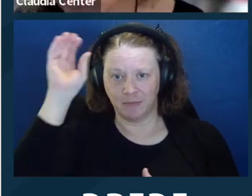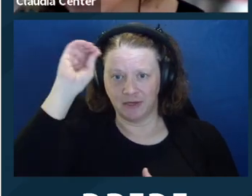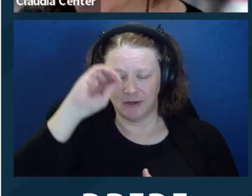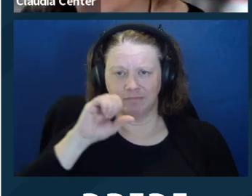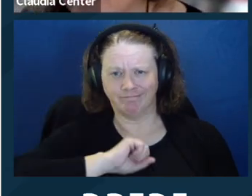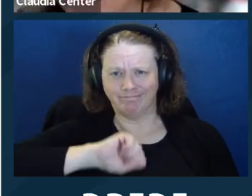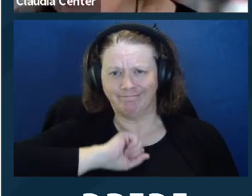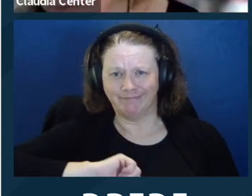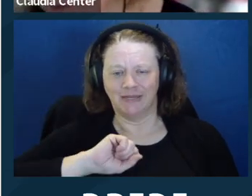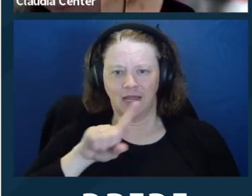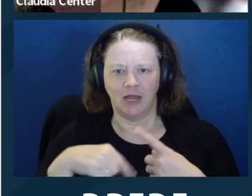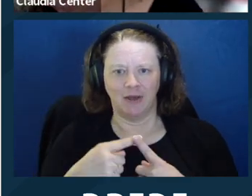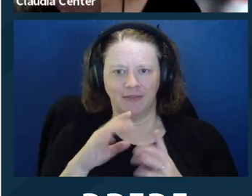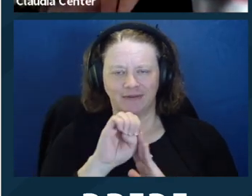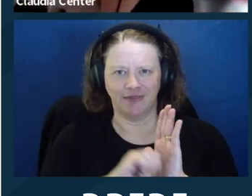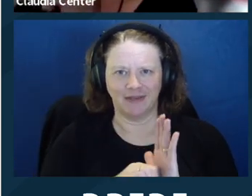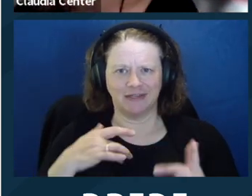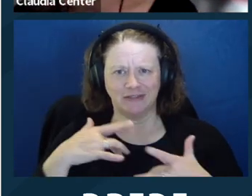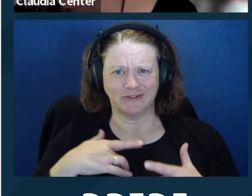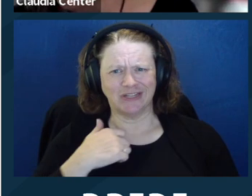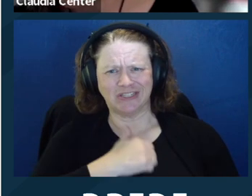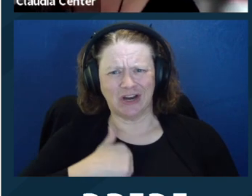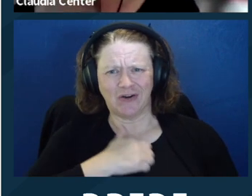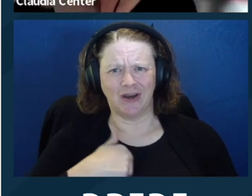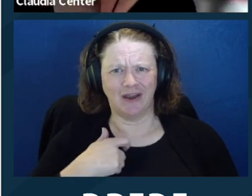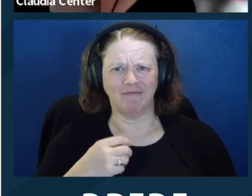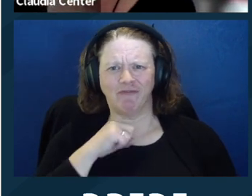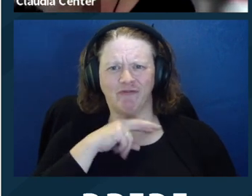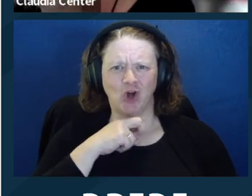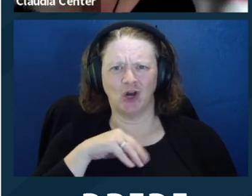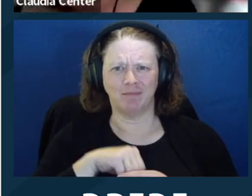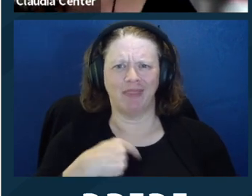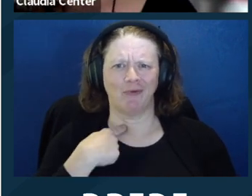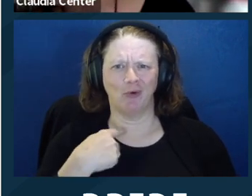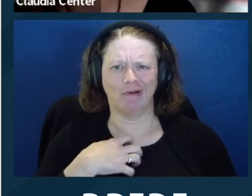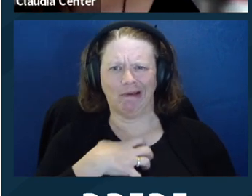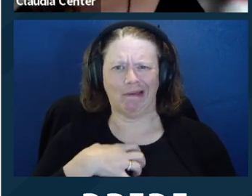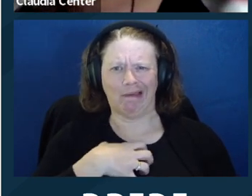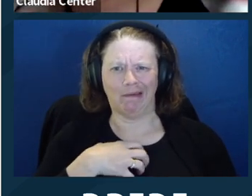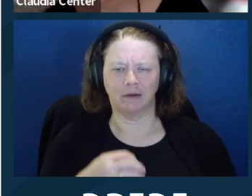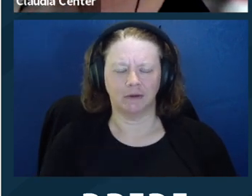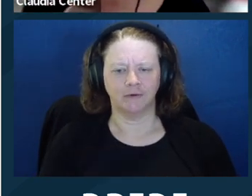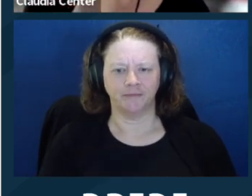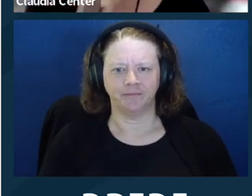Okay. Someone says I'd like to know Claudia's opinions of these ethics concerns ‑‑ sorry,